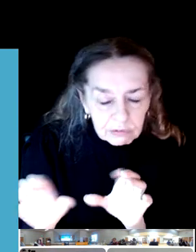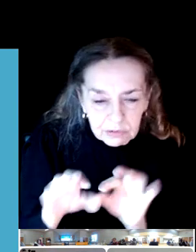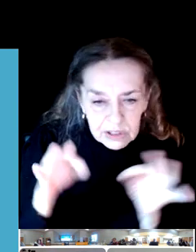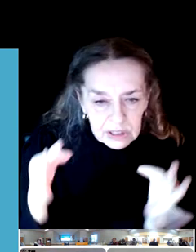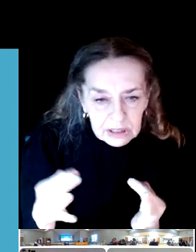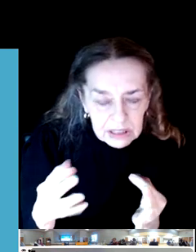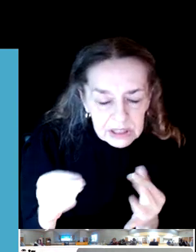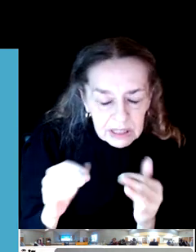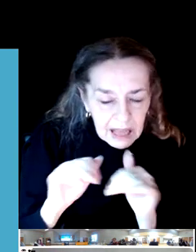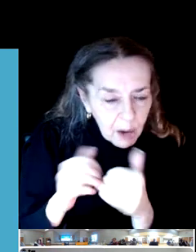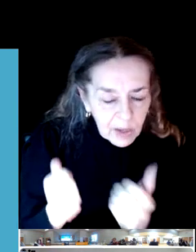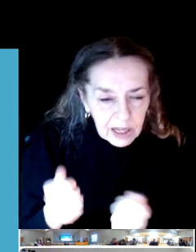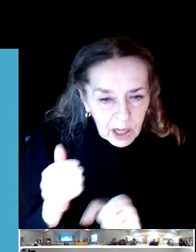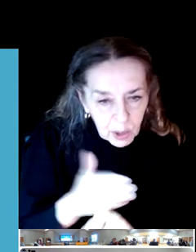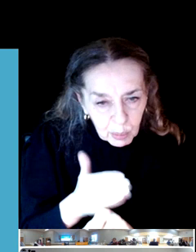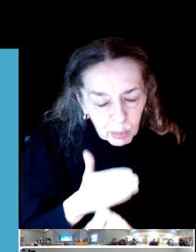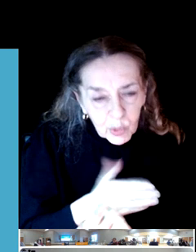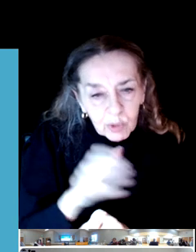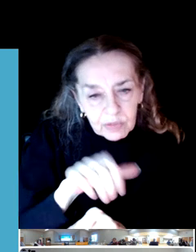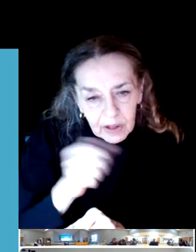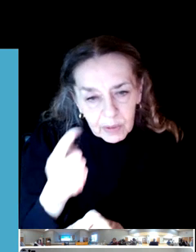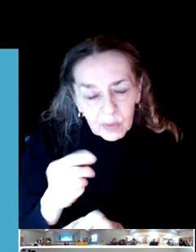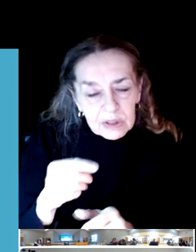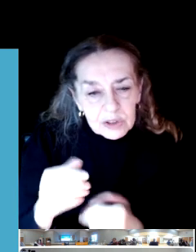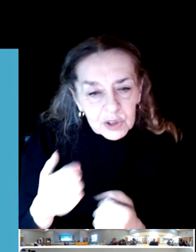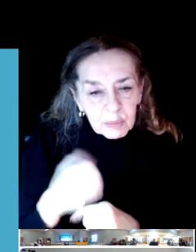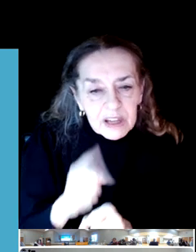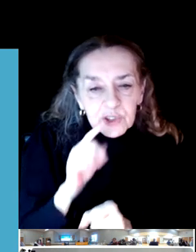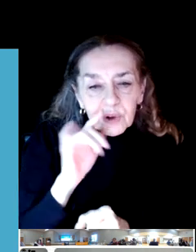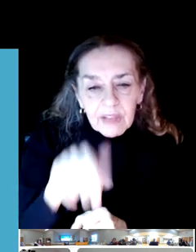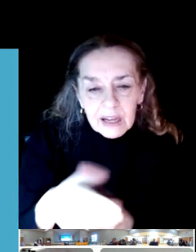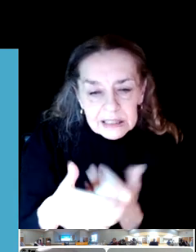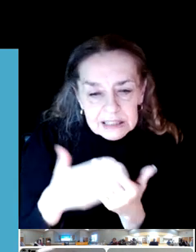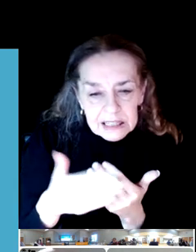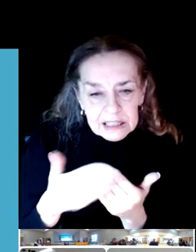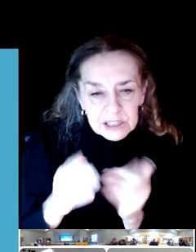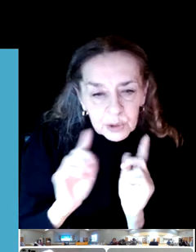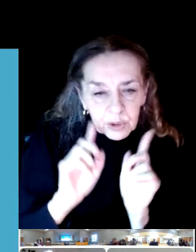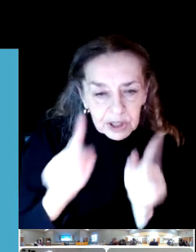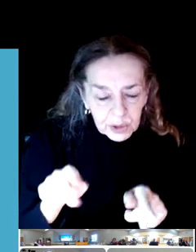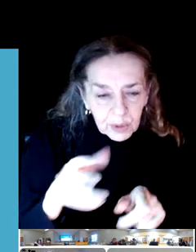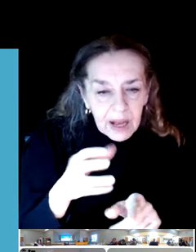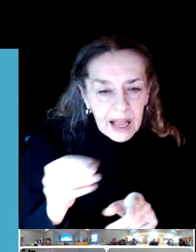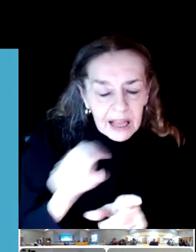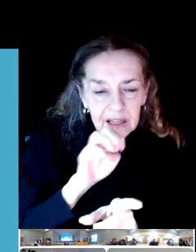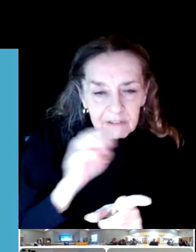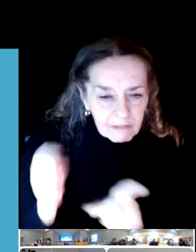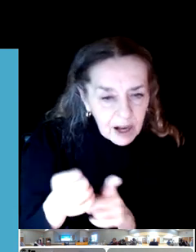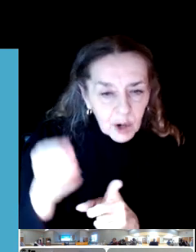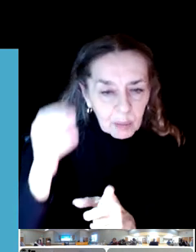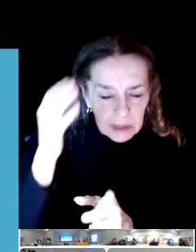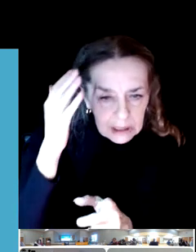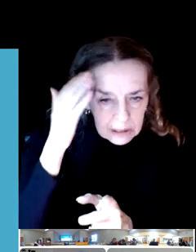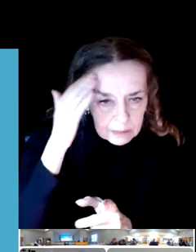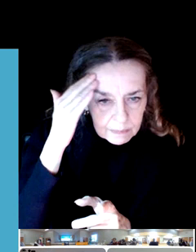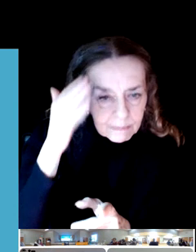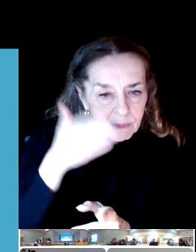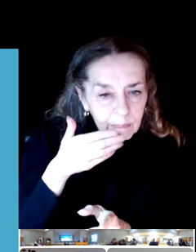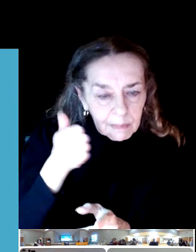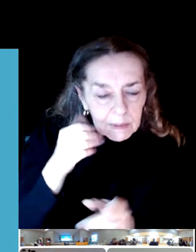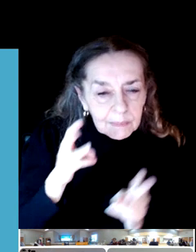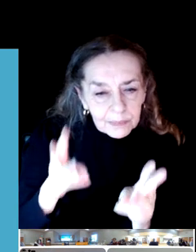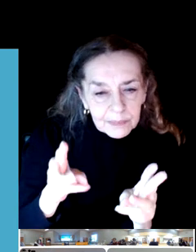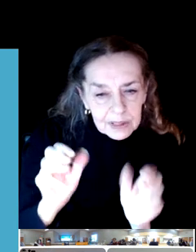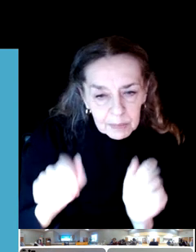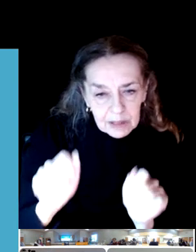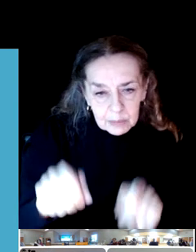to make sure they're easy to get to in an environmentally conscious way as possible.